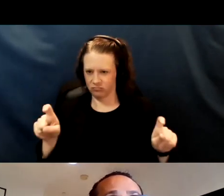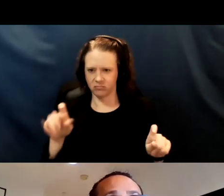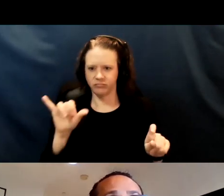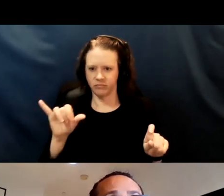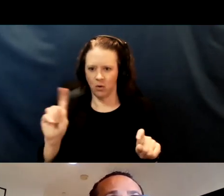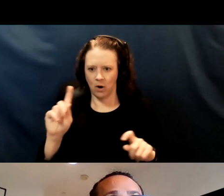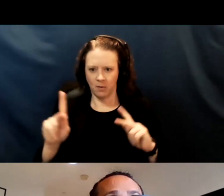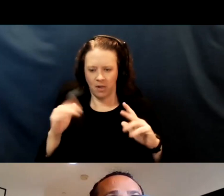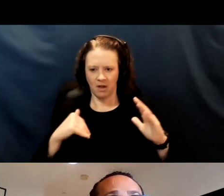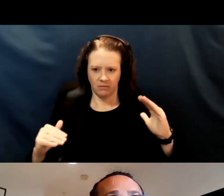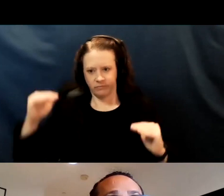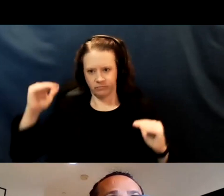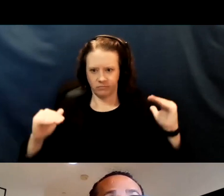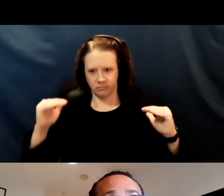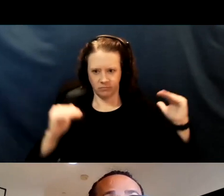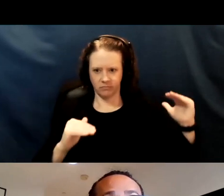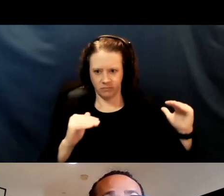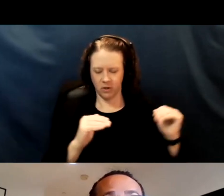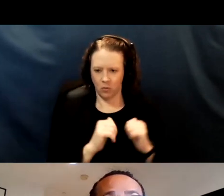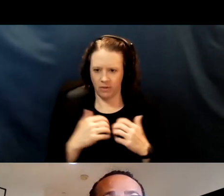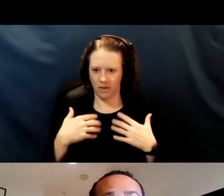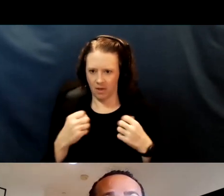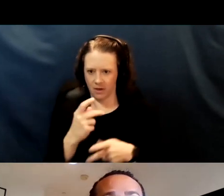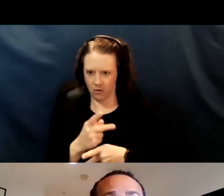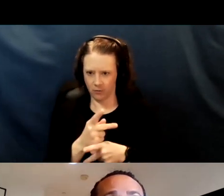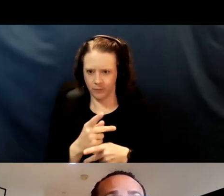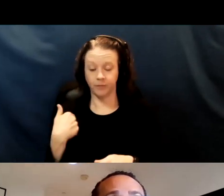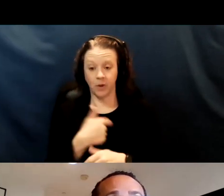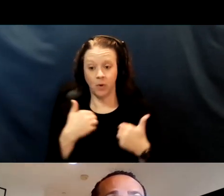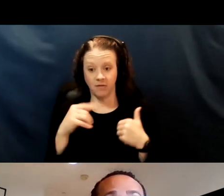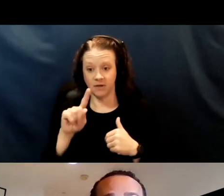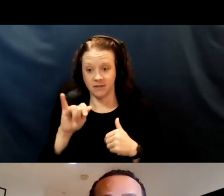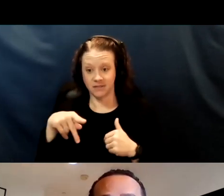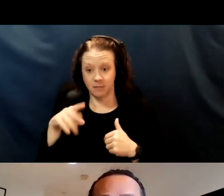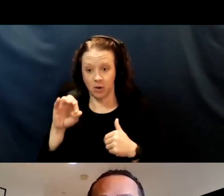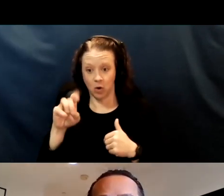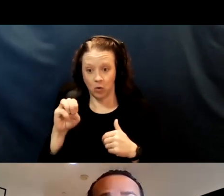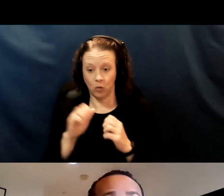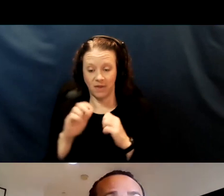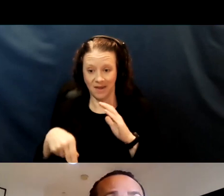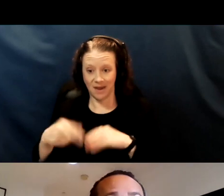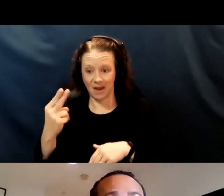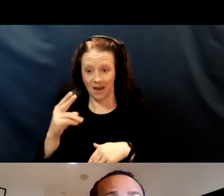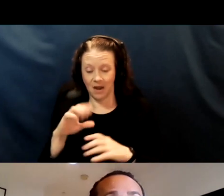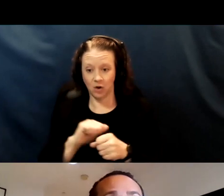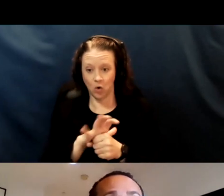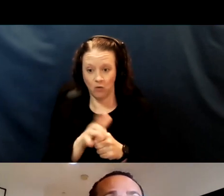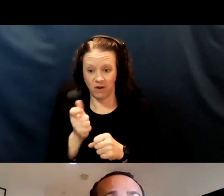And we have zip codes of high COVID burden. Languages, of course, very critical,